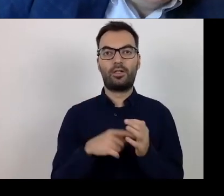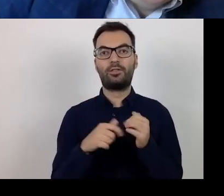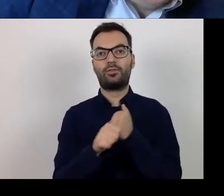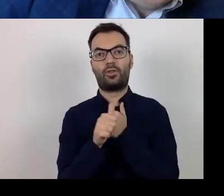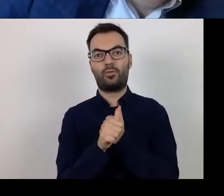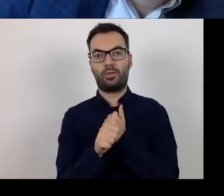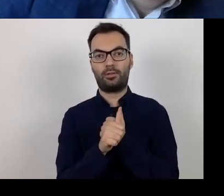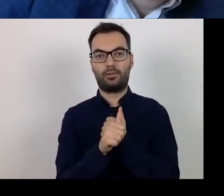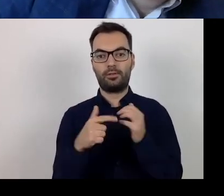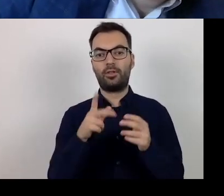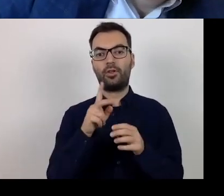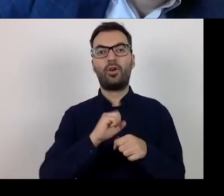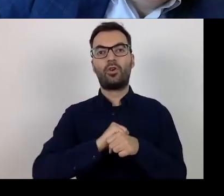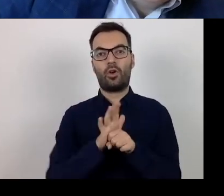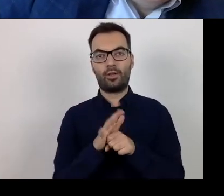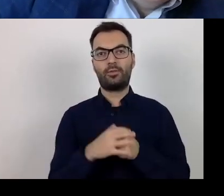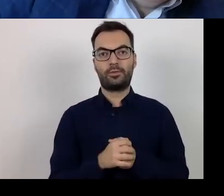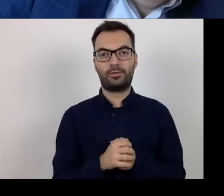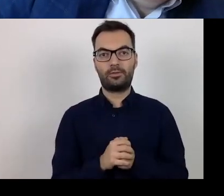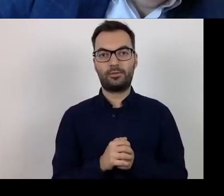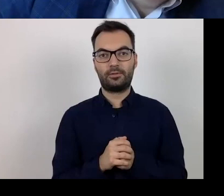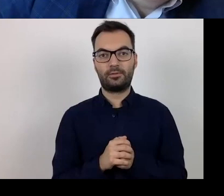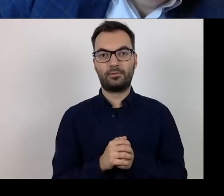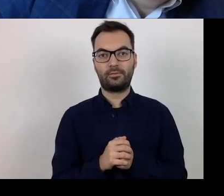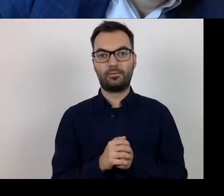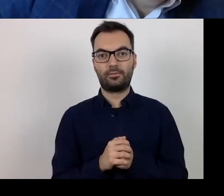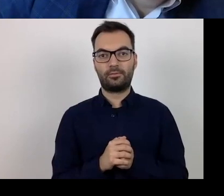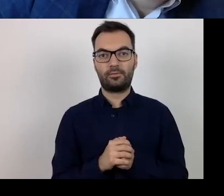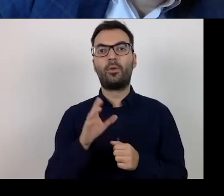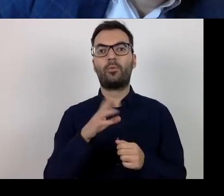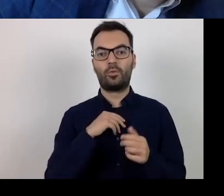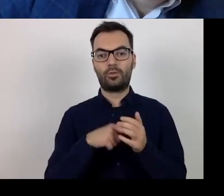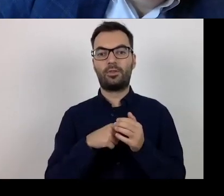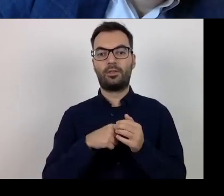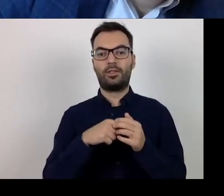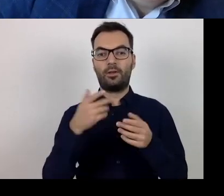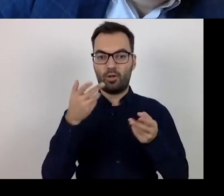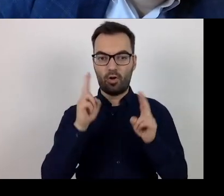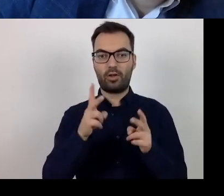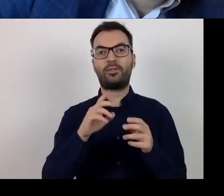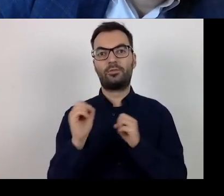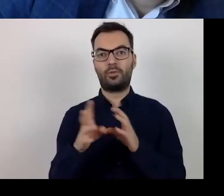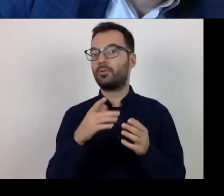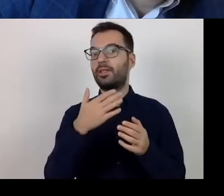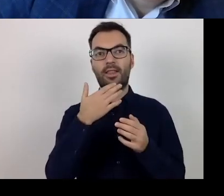related to COVID-19 is clearly indicated, that there is no way this can be done.